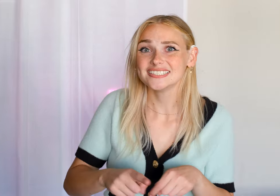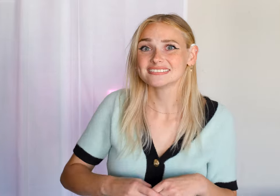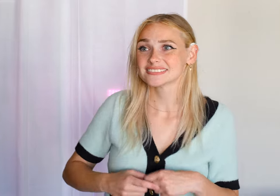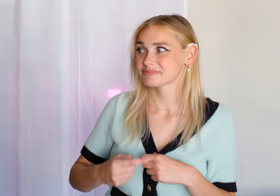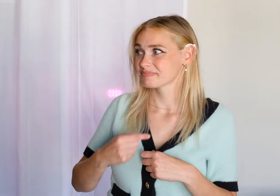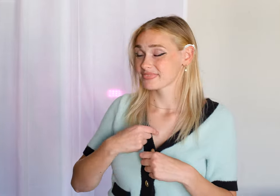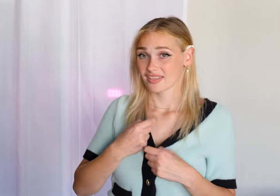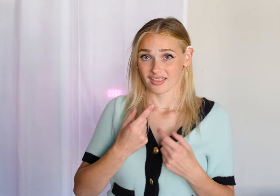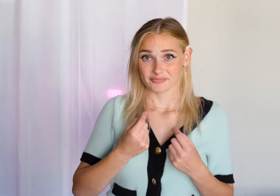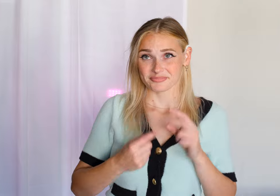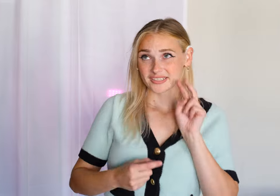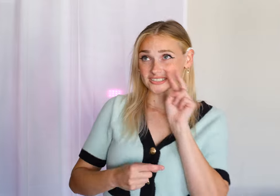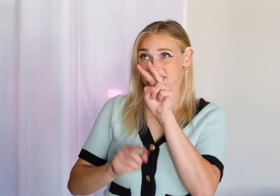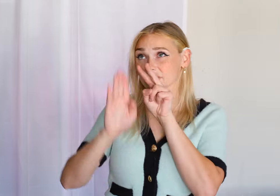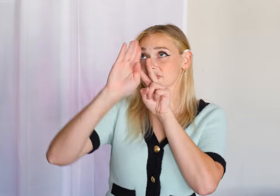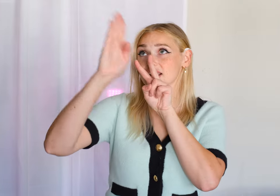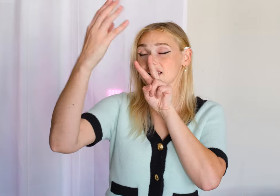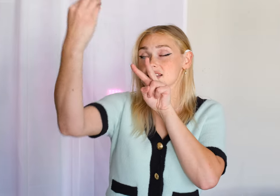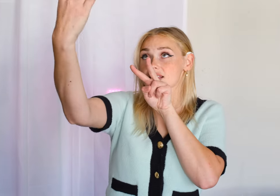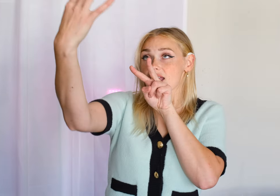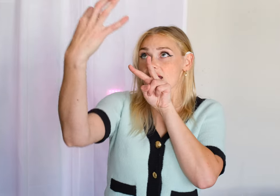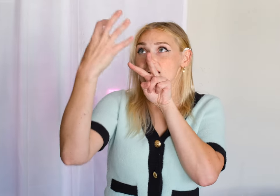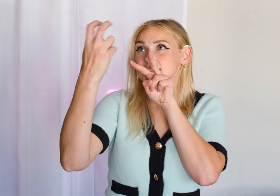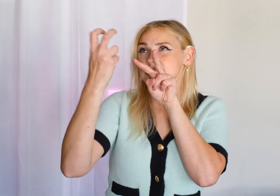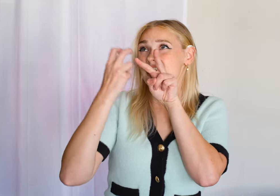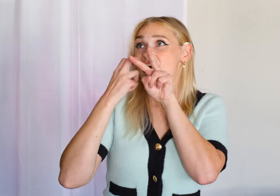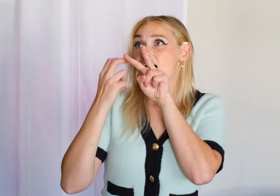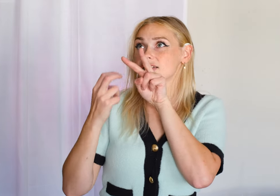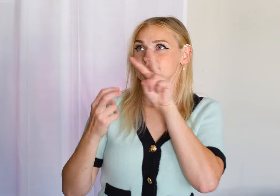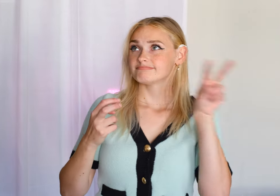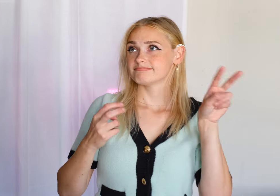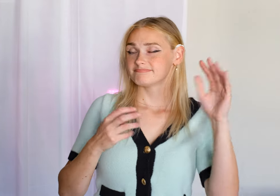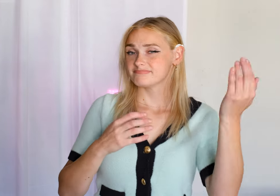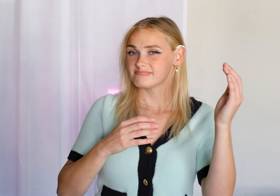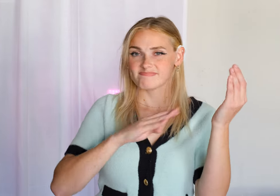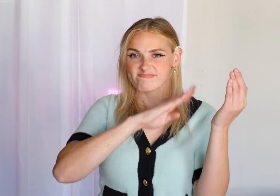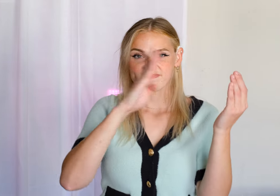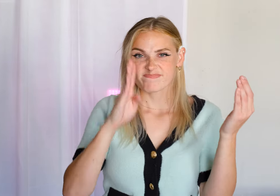🎶I'll stare directly at the sun, but never in the mirror🎶